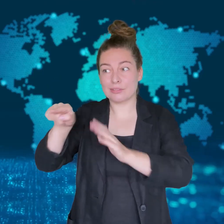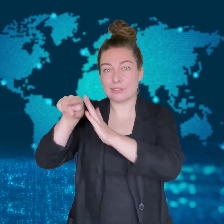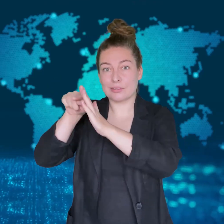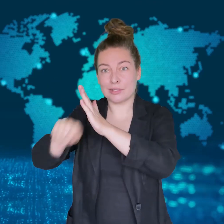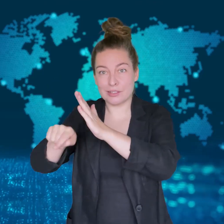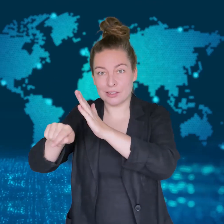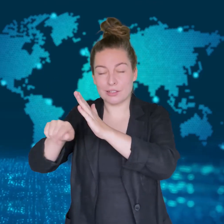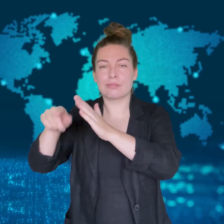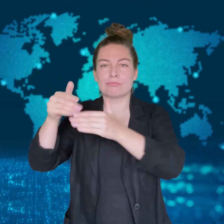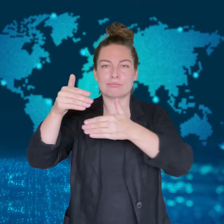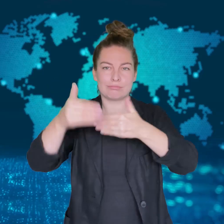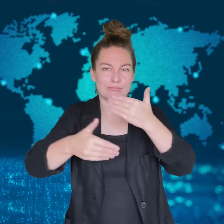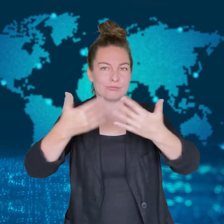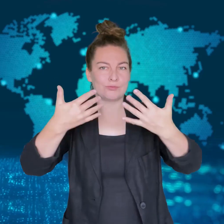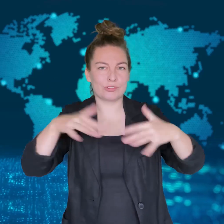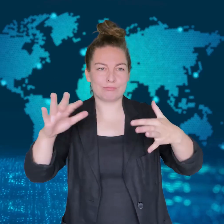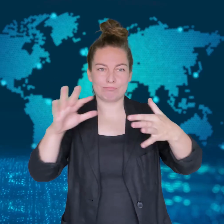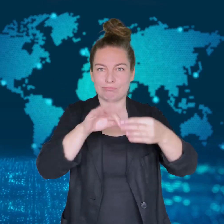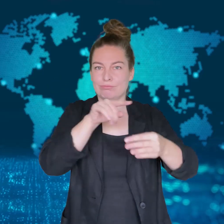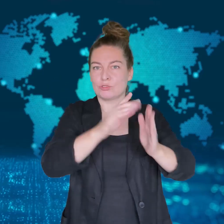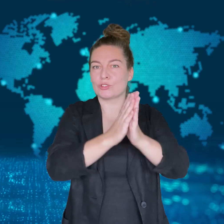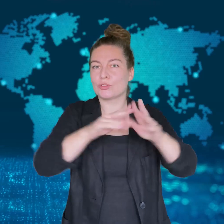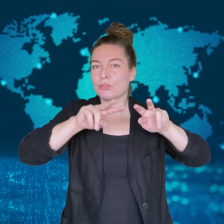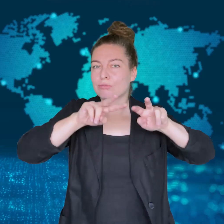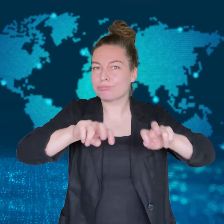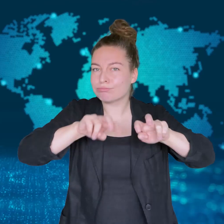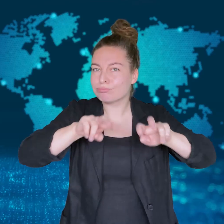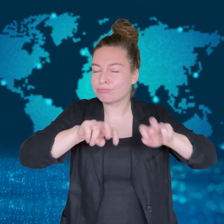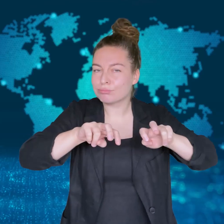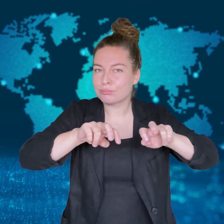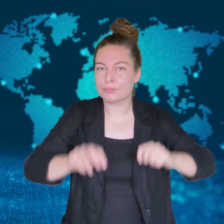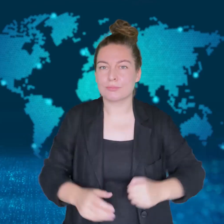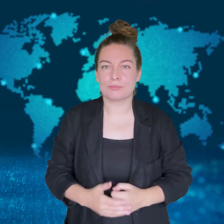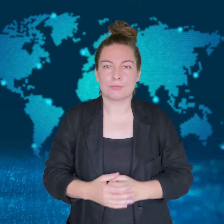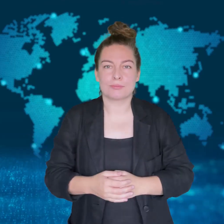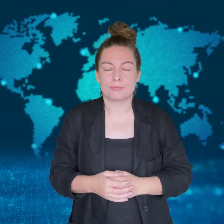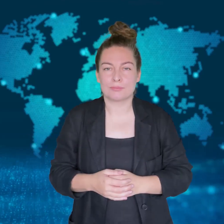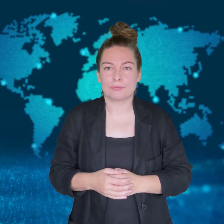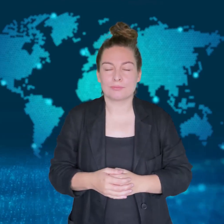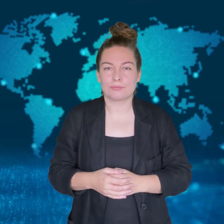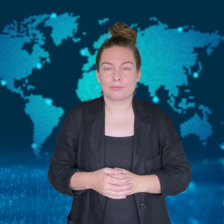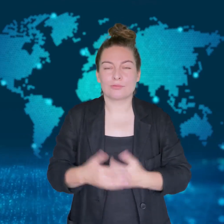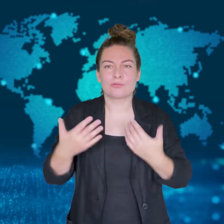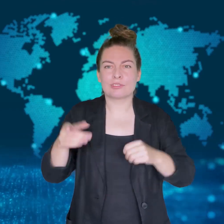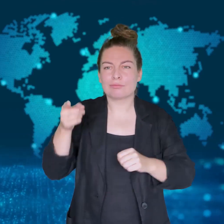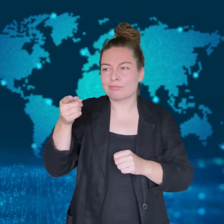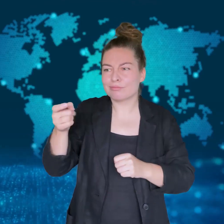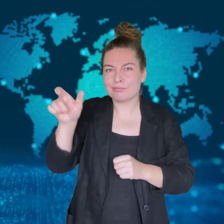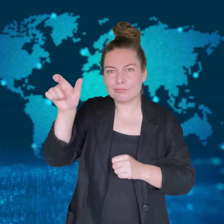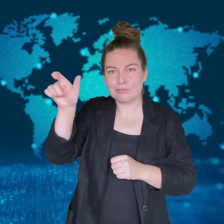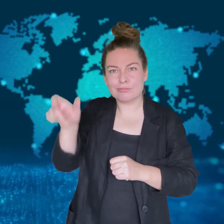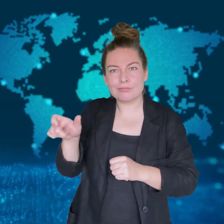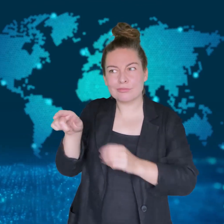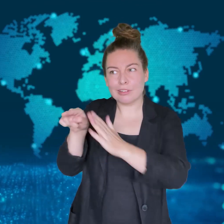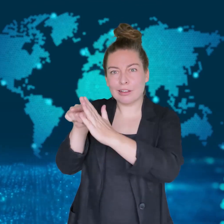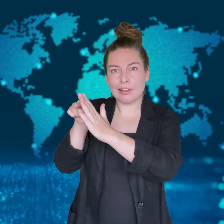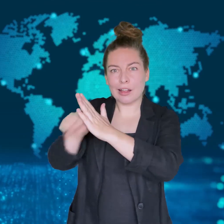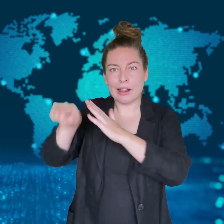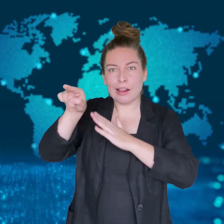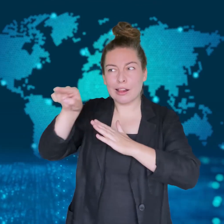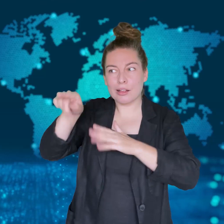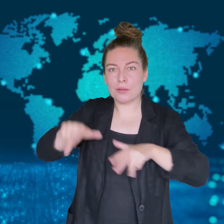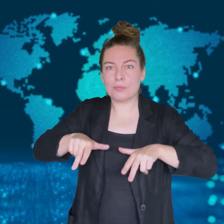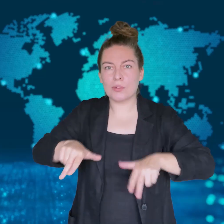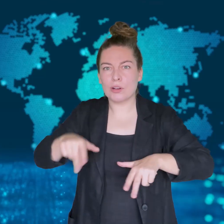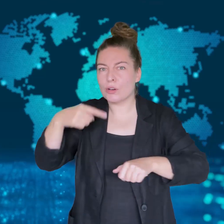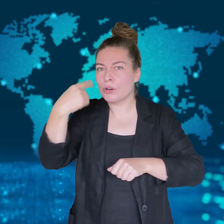has been under investigation since Prime Minister Abe was shot in 2022.